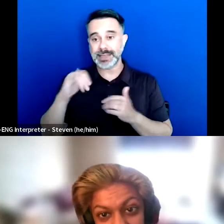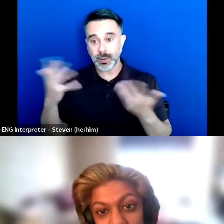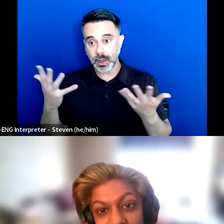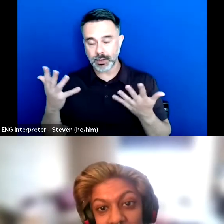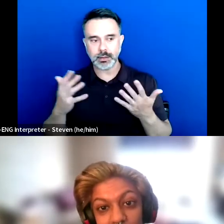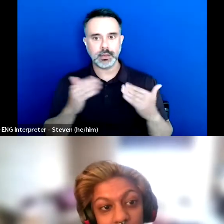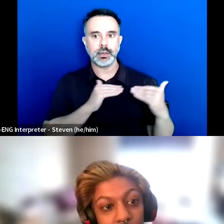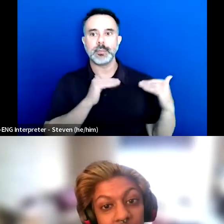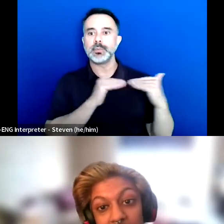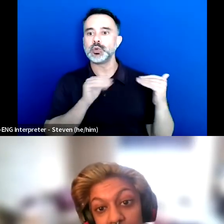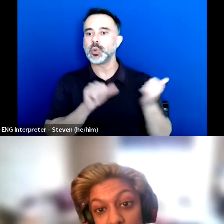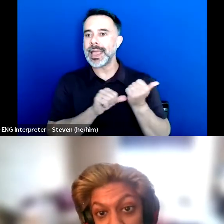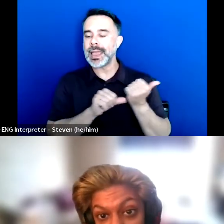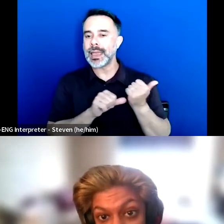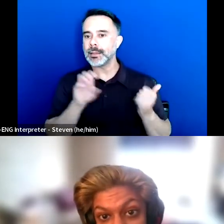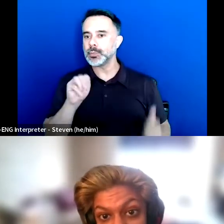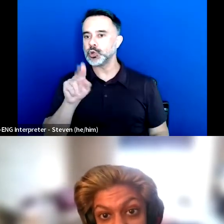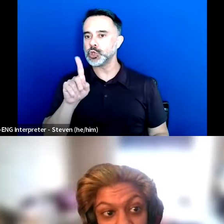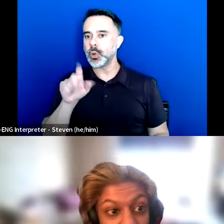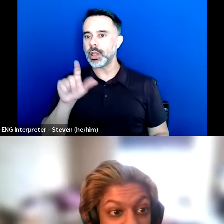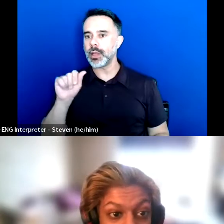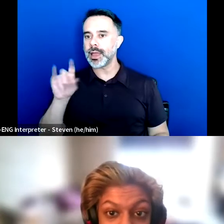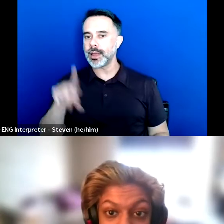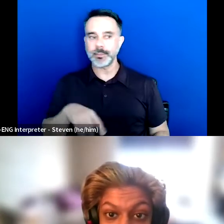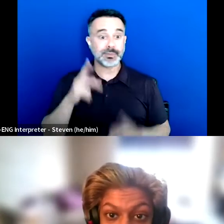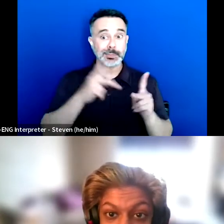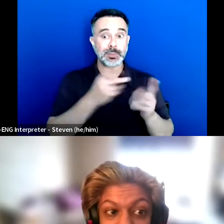It looks like people buying you groceries and delivering them to your house.